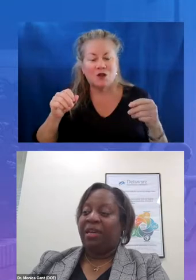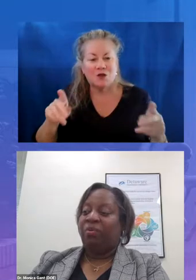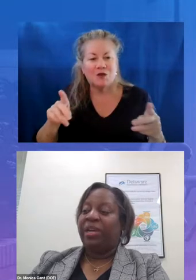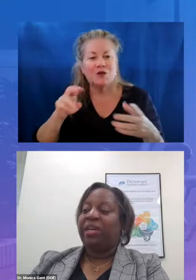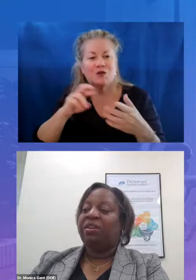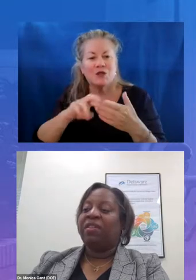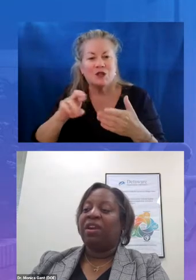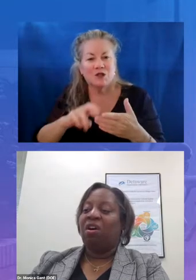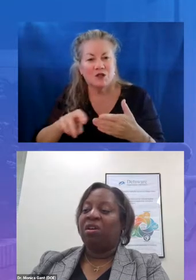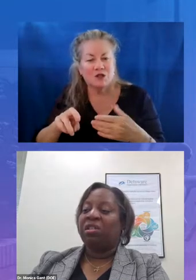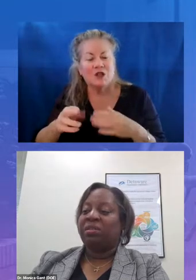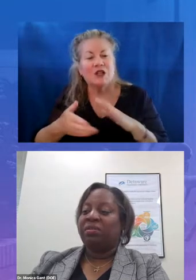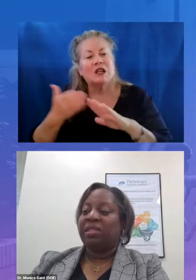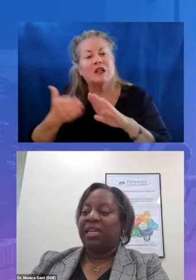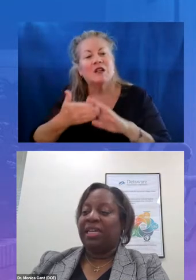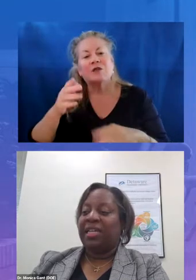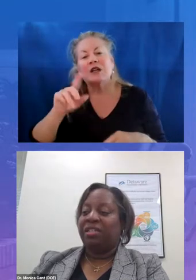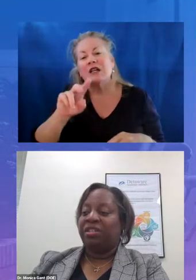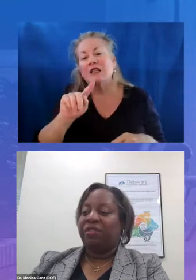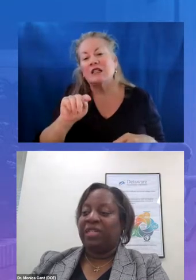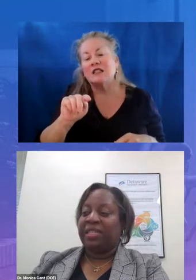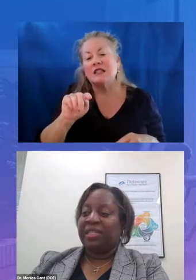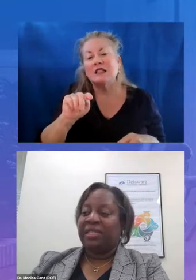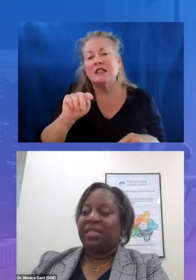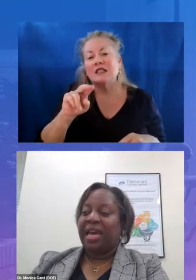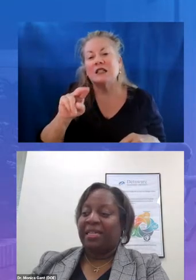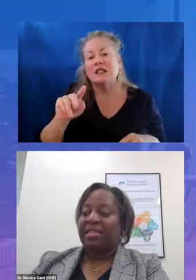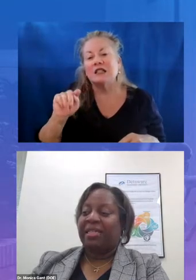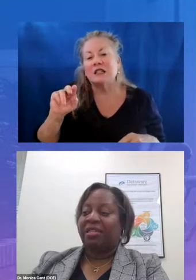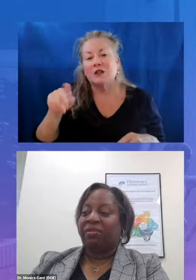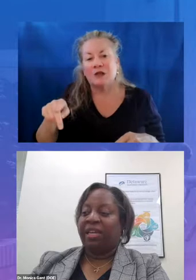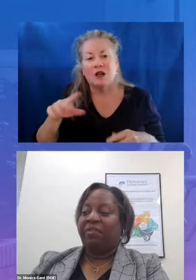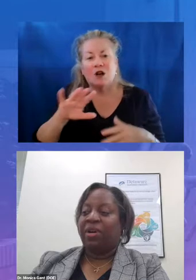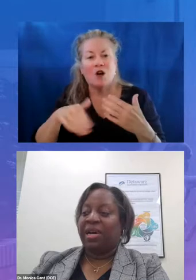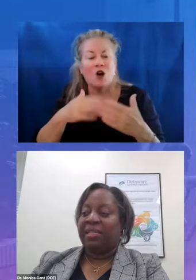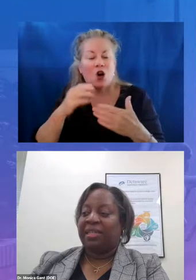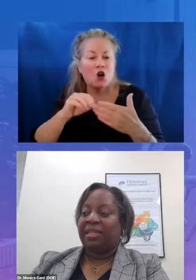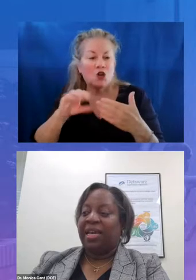we learned that all students need and deserve consistent access to grade level content